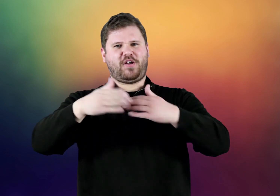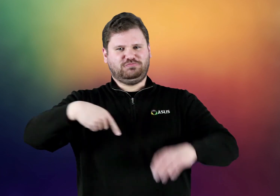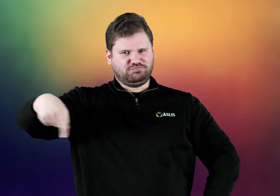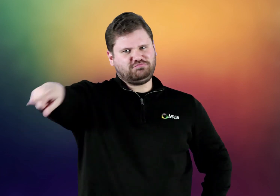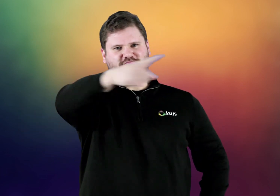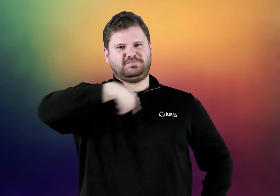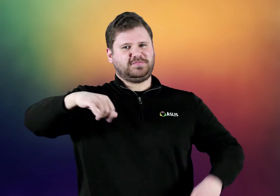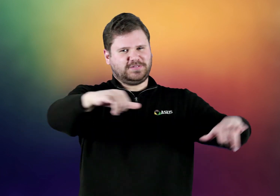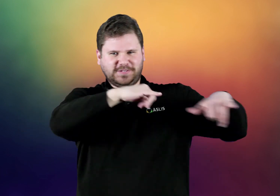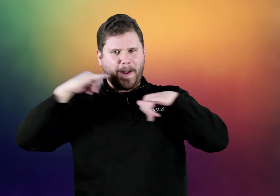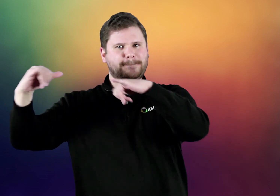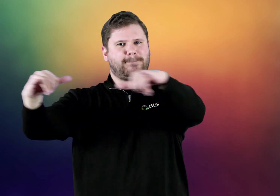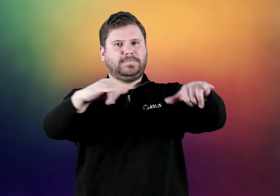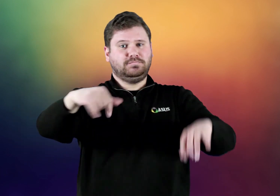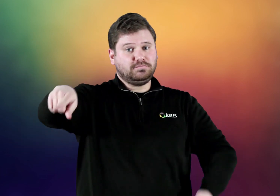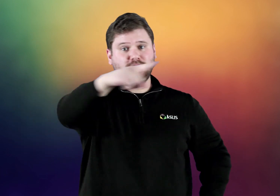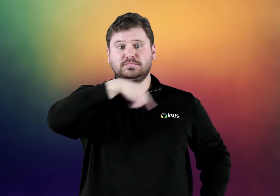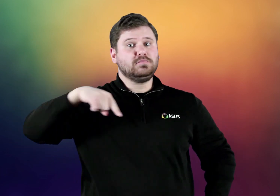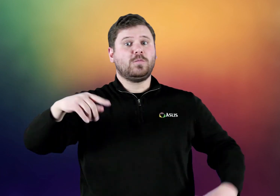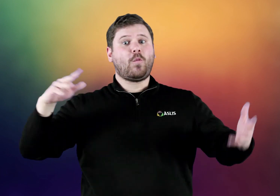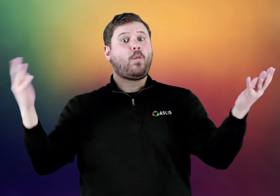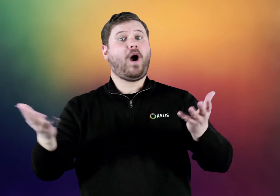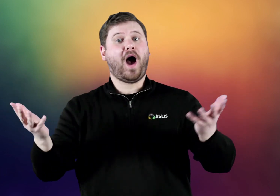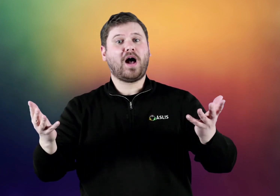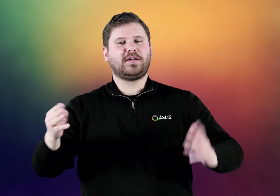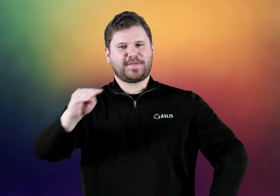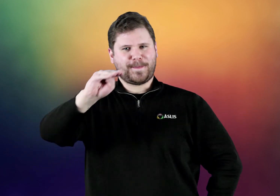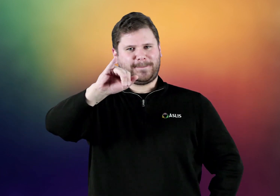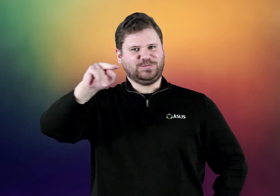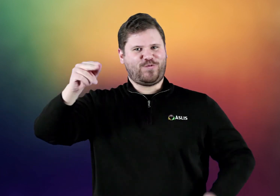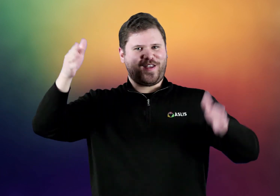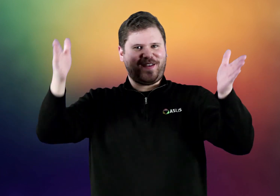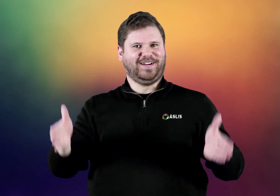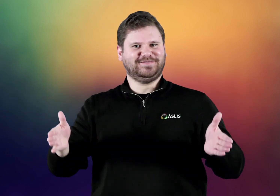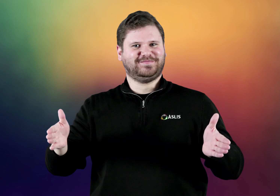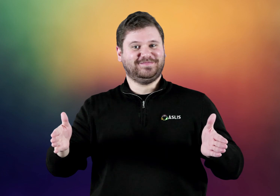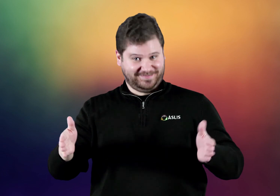It doesn't matter. We ALL are Minnesotans!